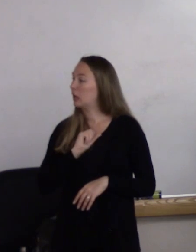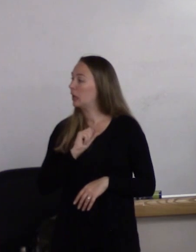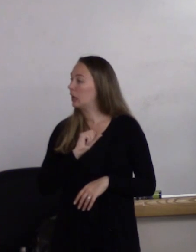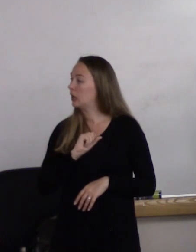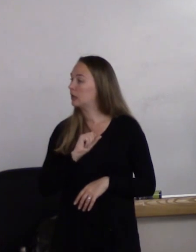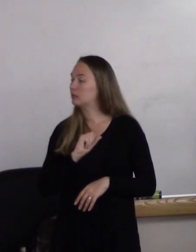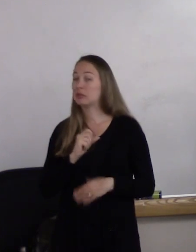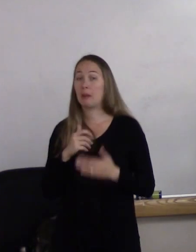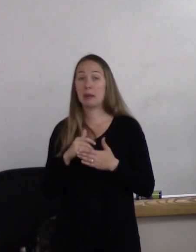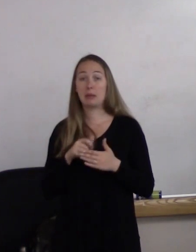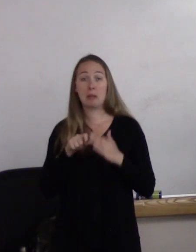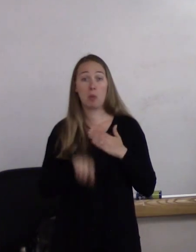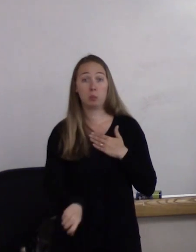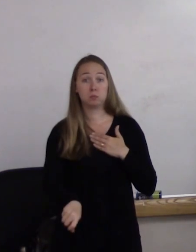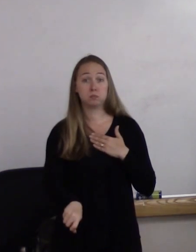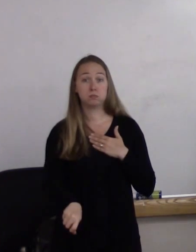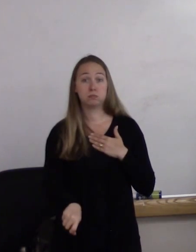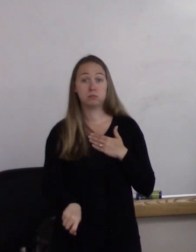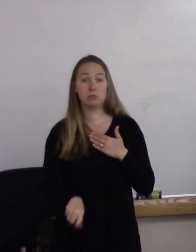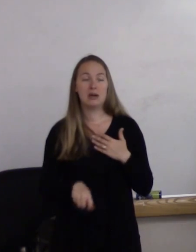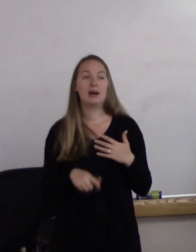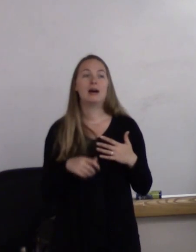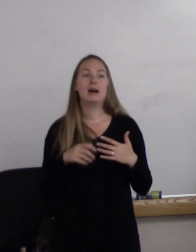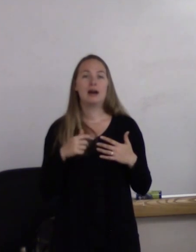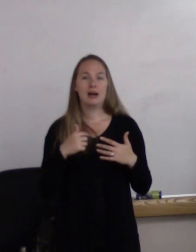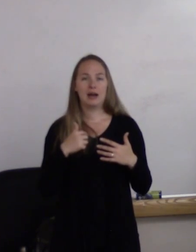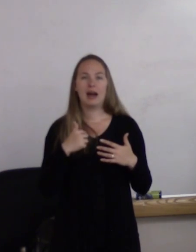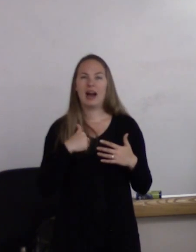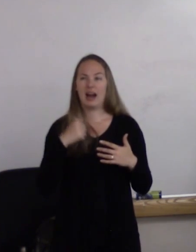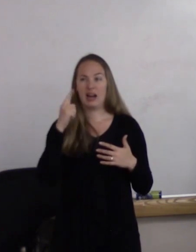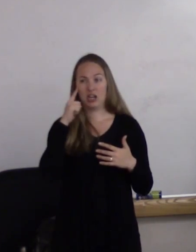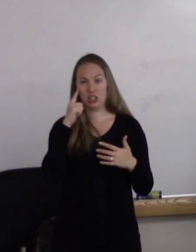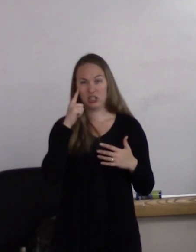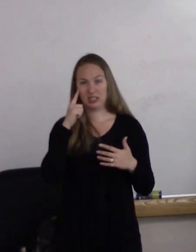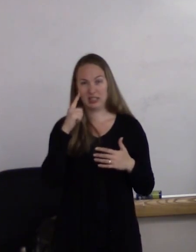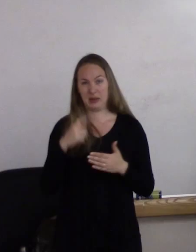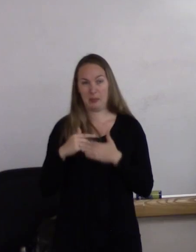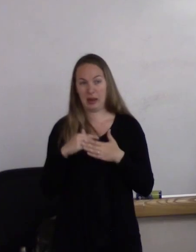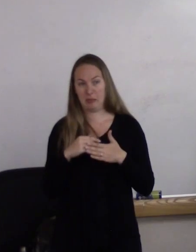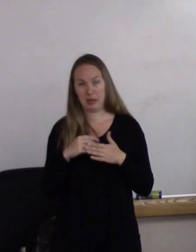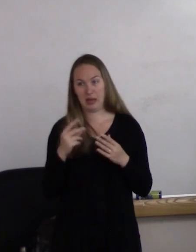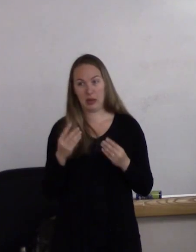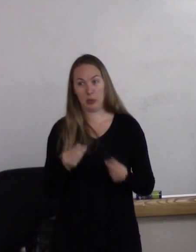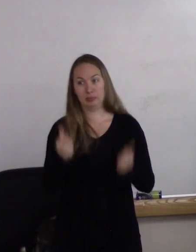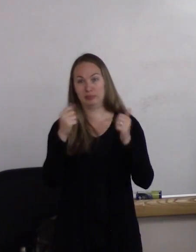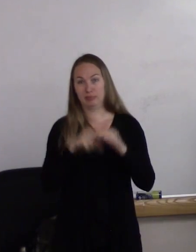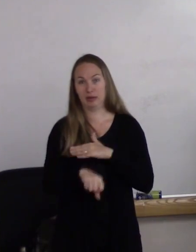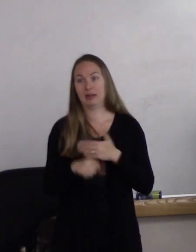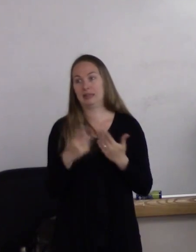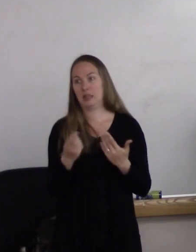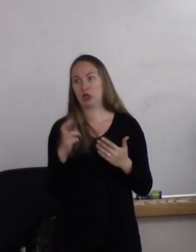Baby shoots out. Now, I heard they are slippery little devils and, you know, doctor may accidentally drop it on the ground.